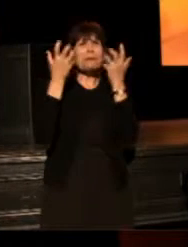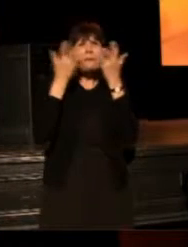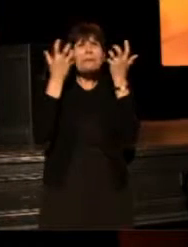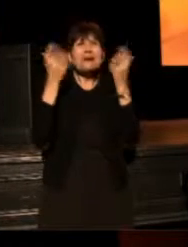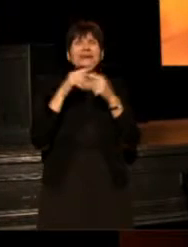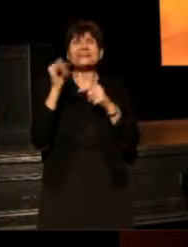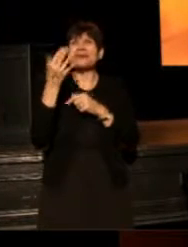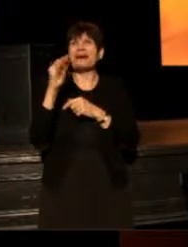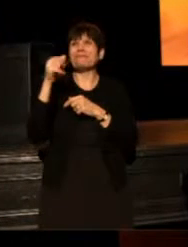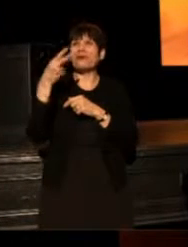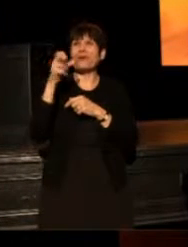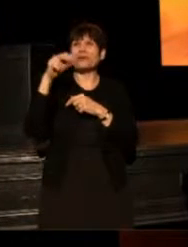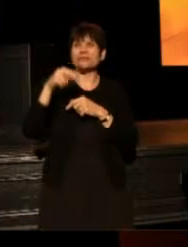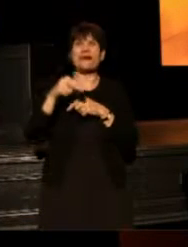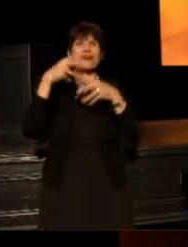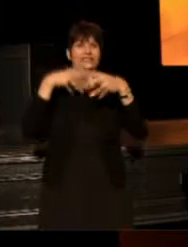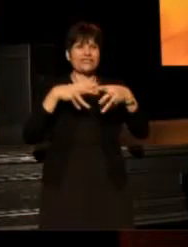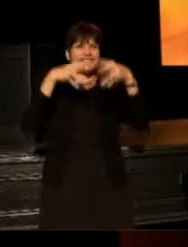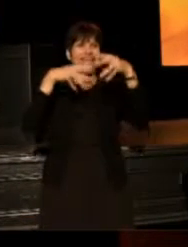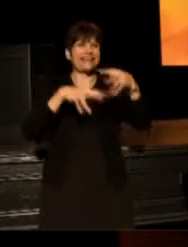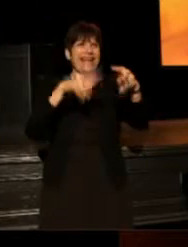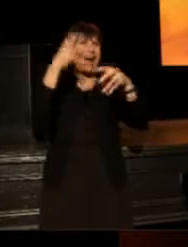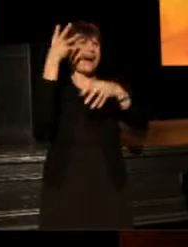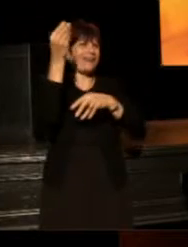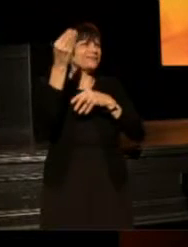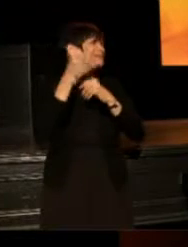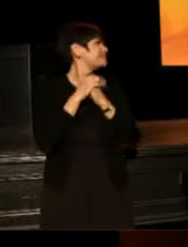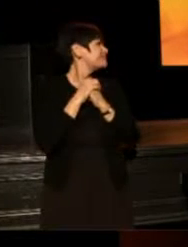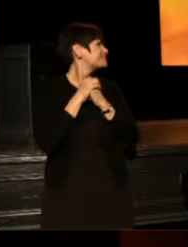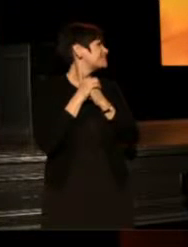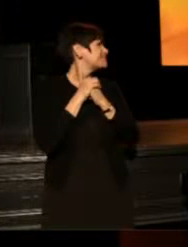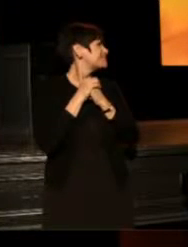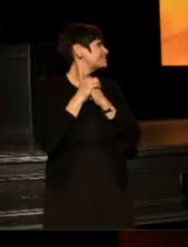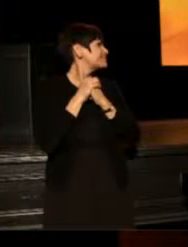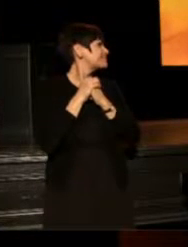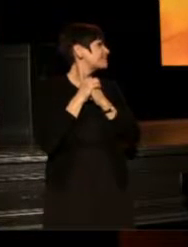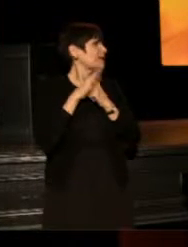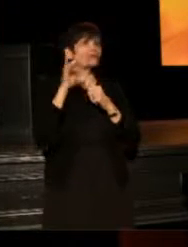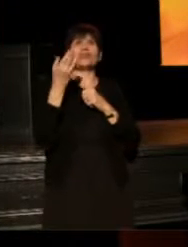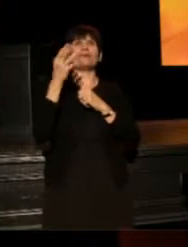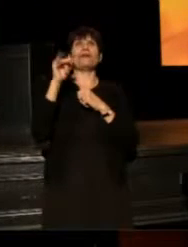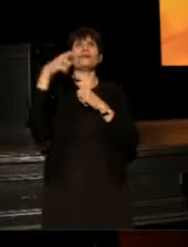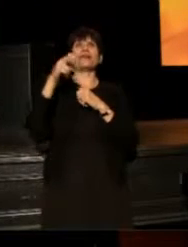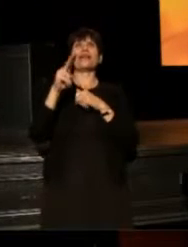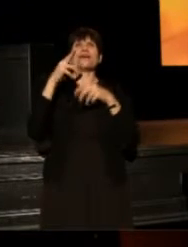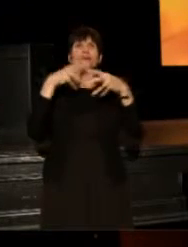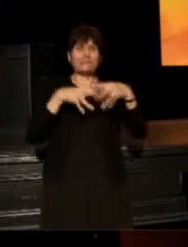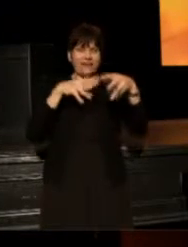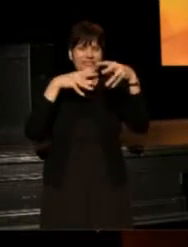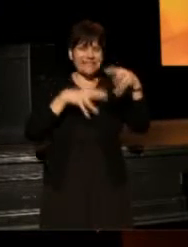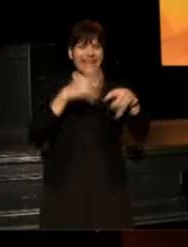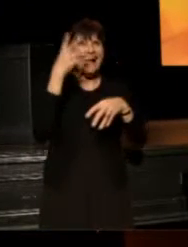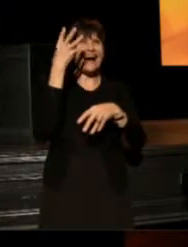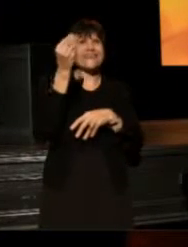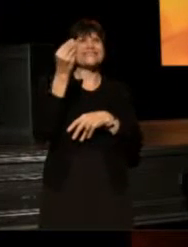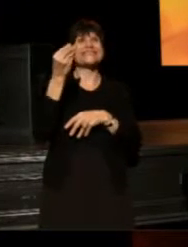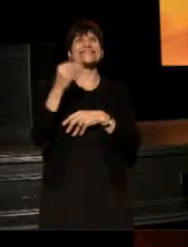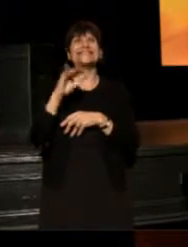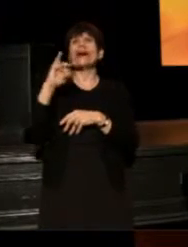When Jim O'Quinn goes marching out (audience) When Jim O'Quinn goes marching out